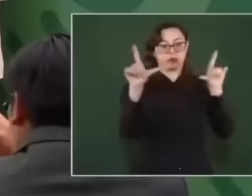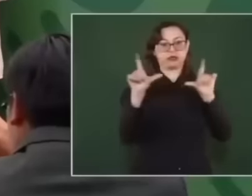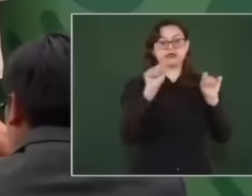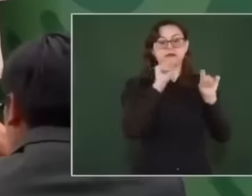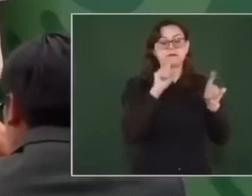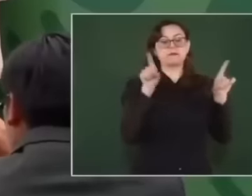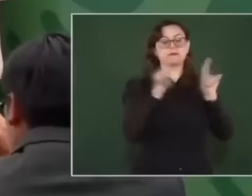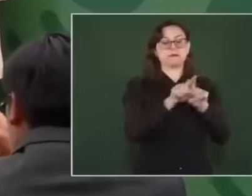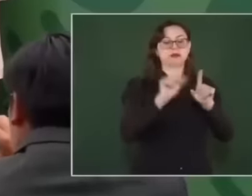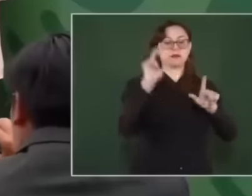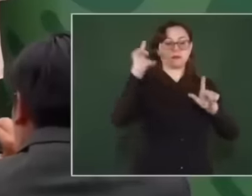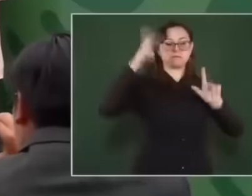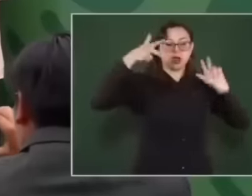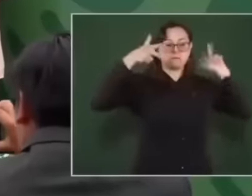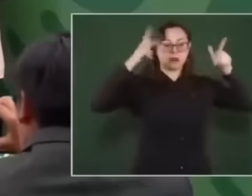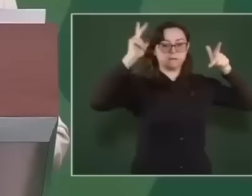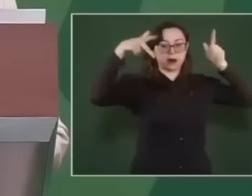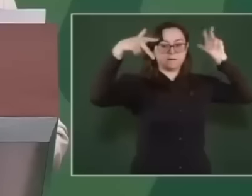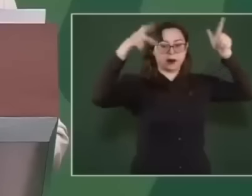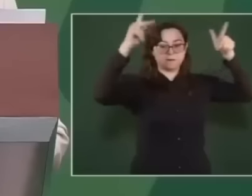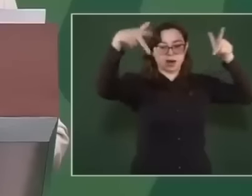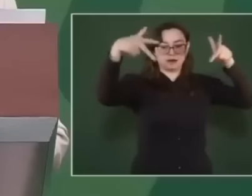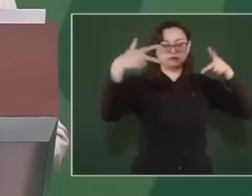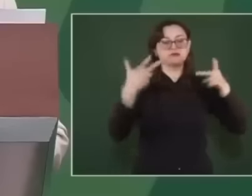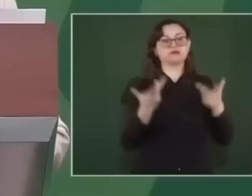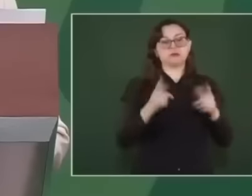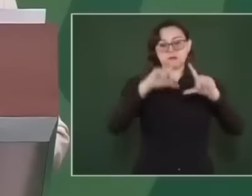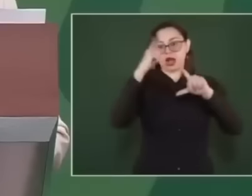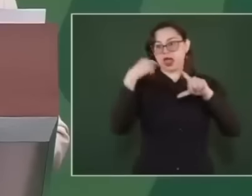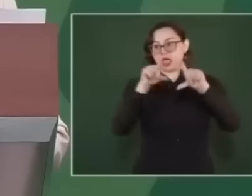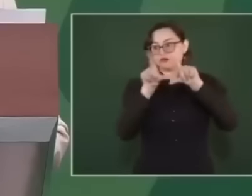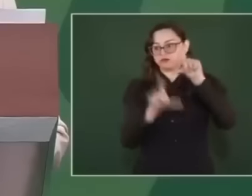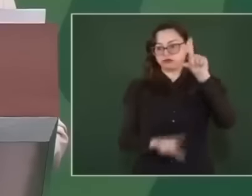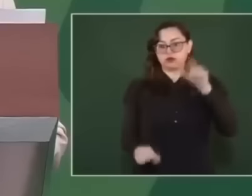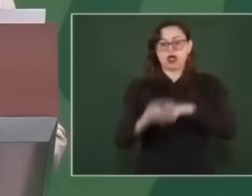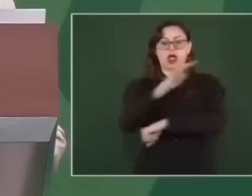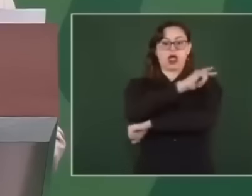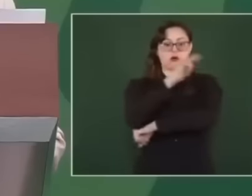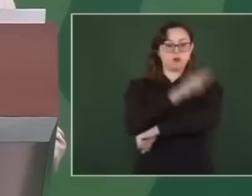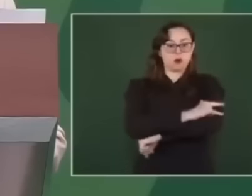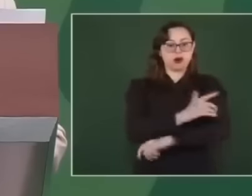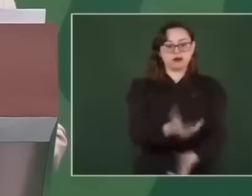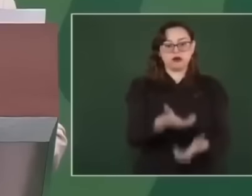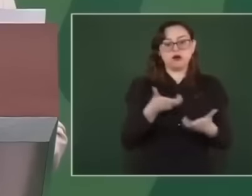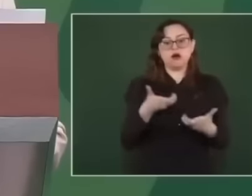strategic points throughout the country were monitored, airports, federal highways,